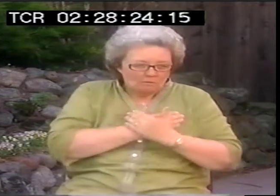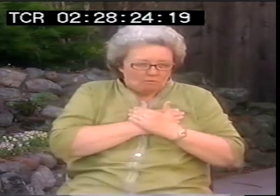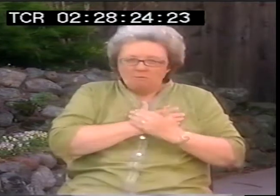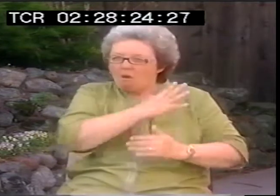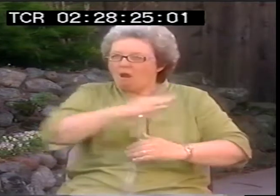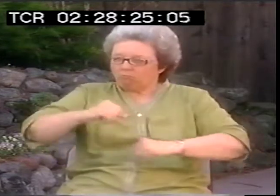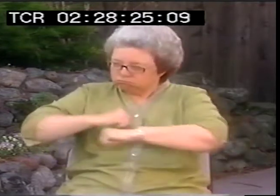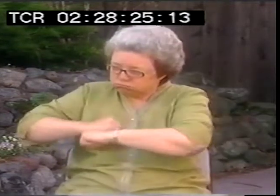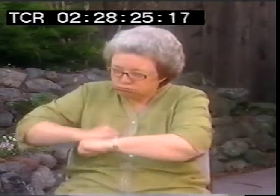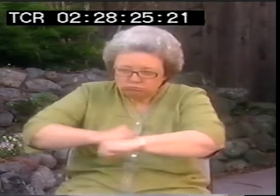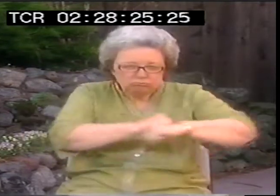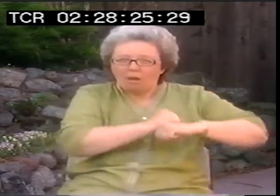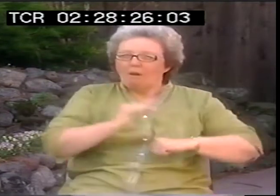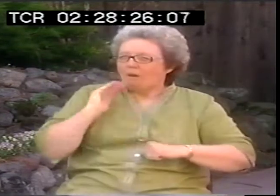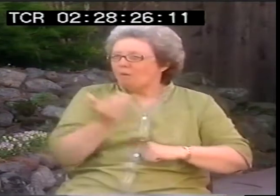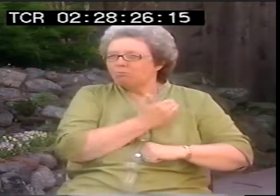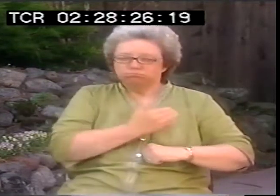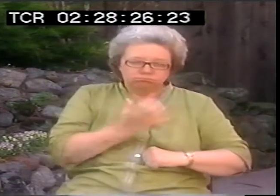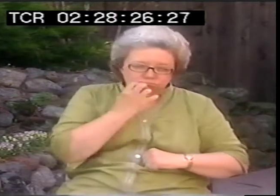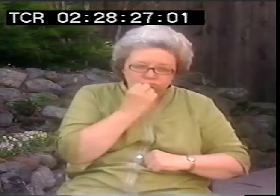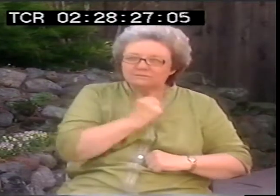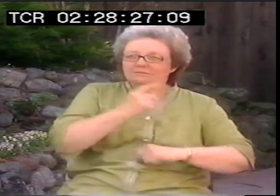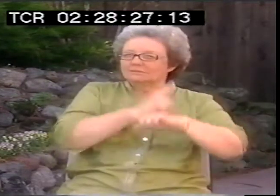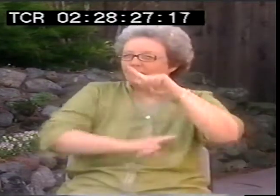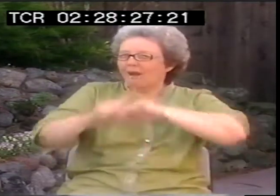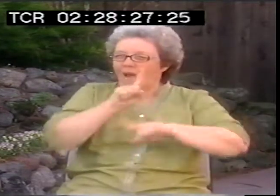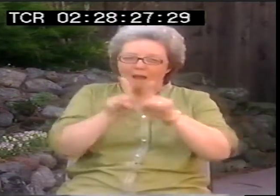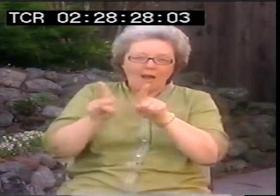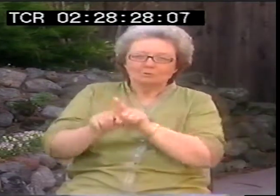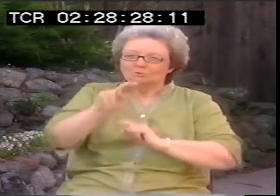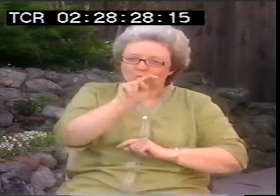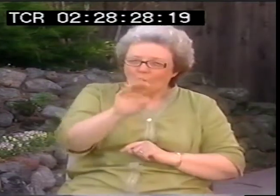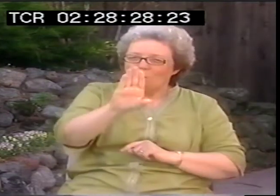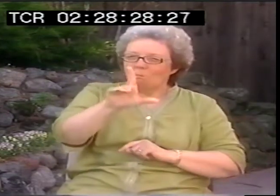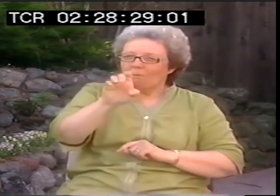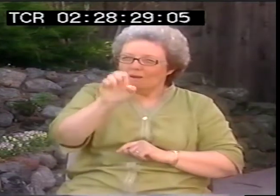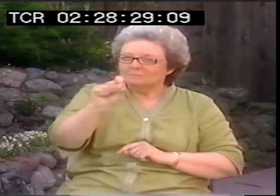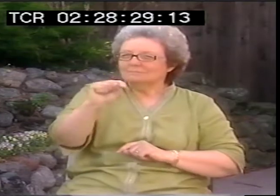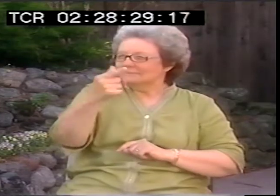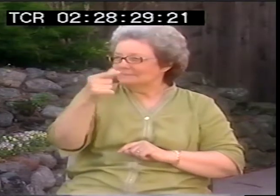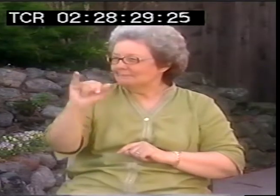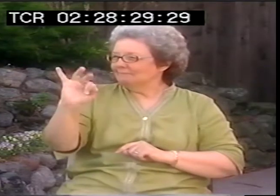we will always love and cherish our beautiful sign language